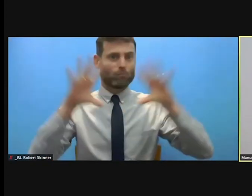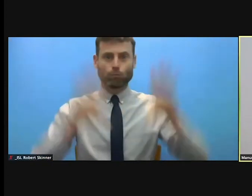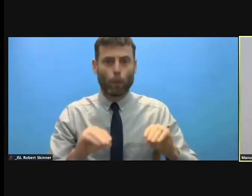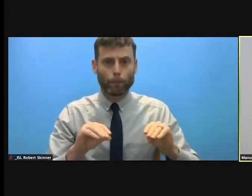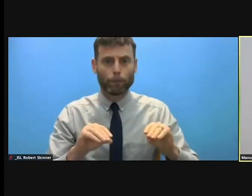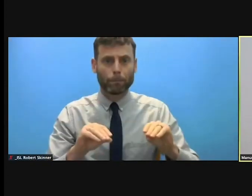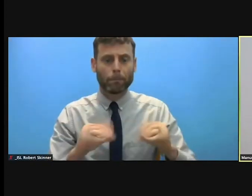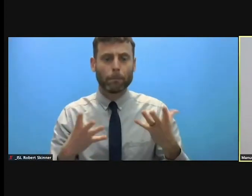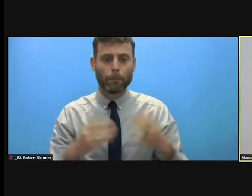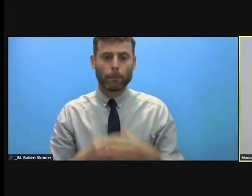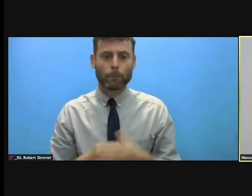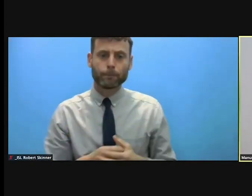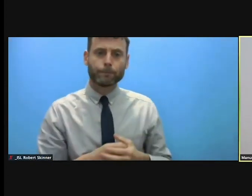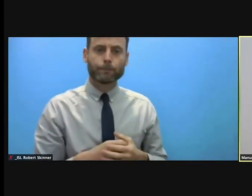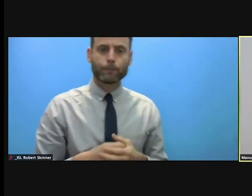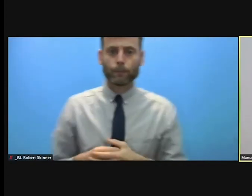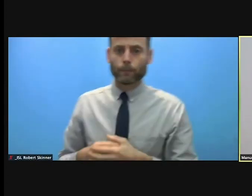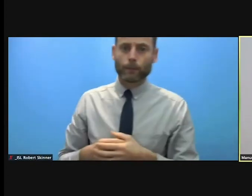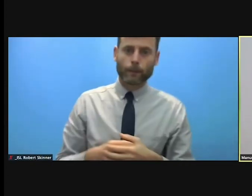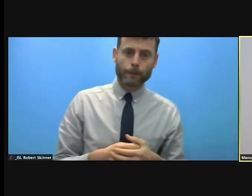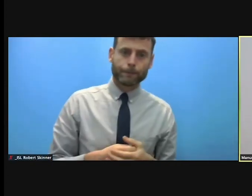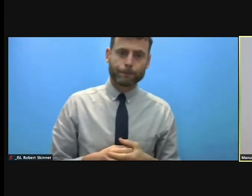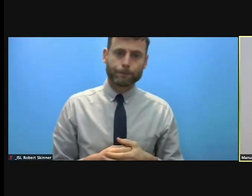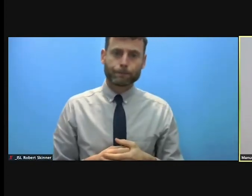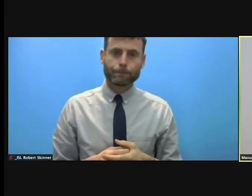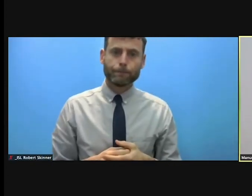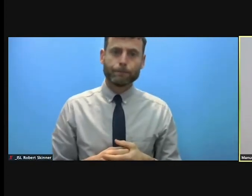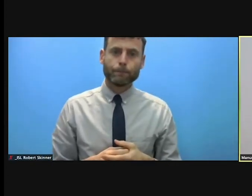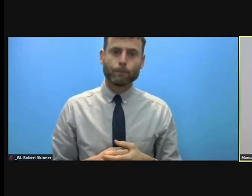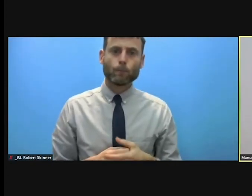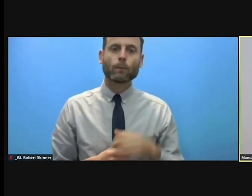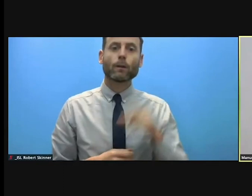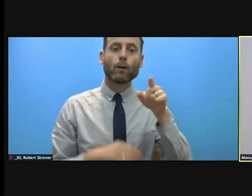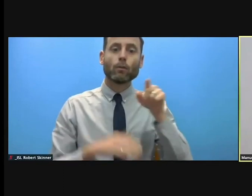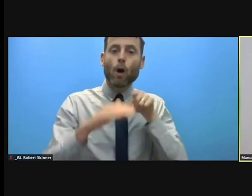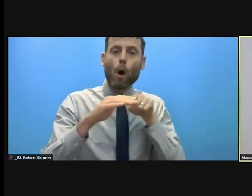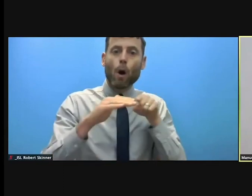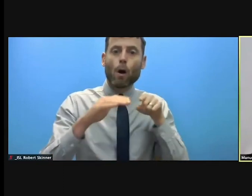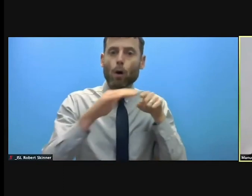with the additional burden of the pandemic. Refugee and migrant children,